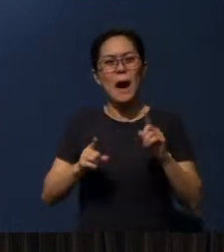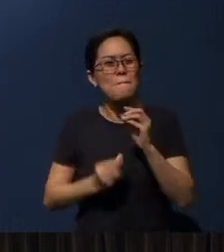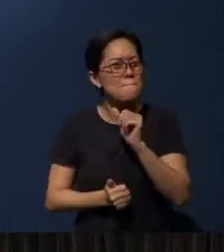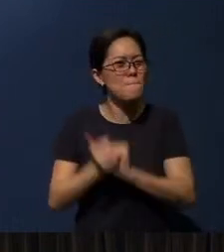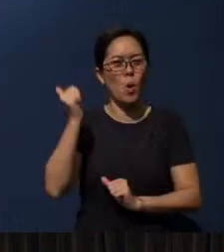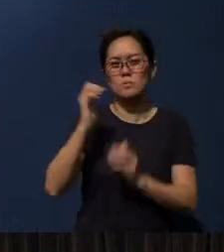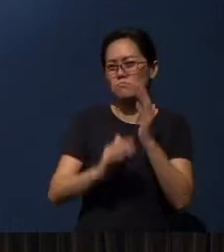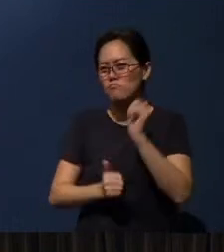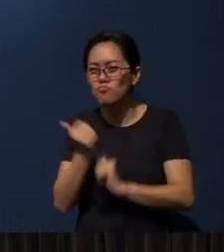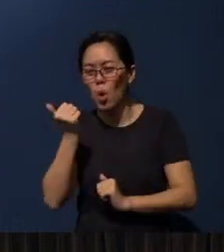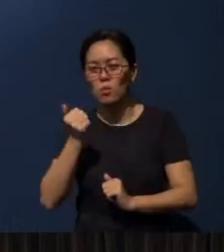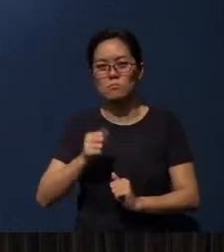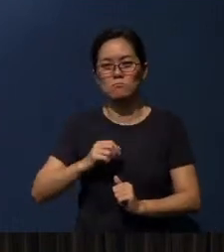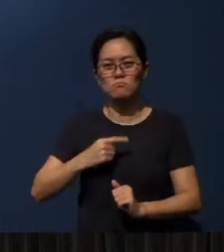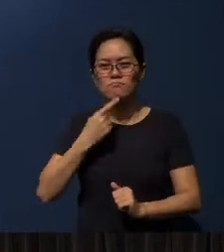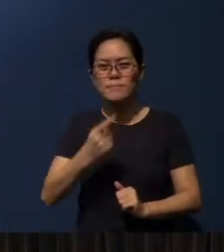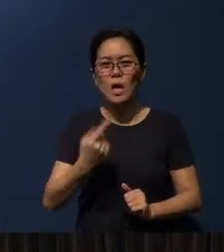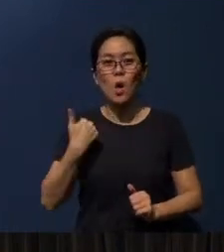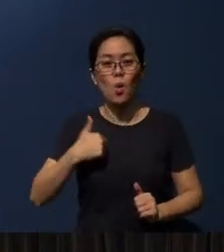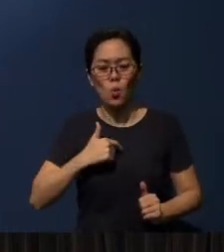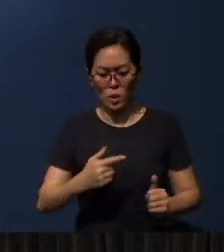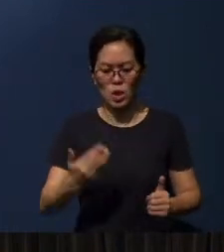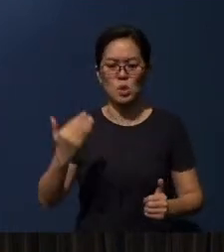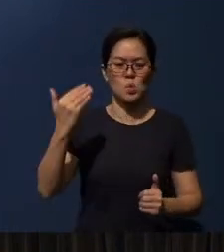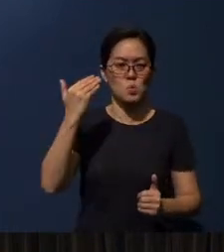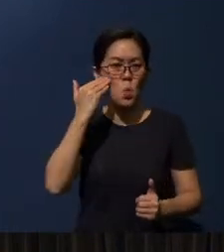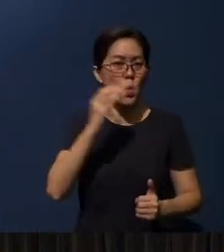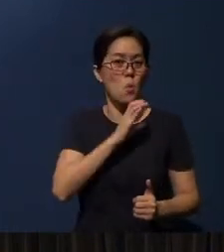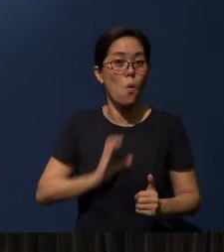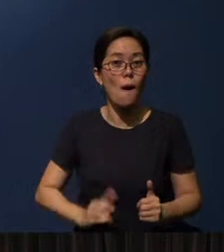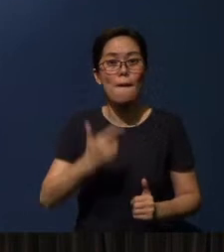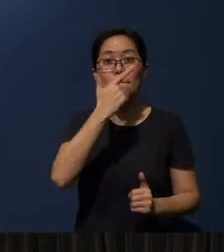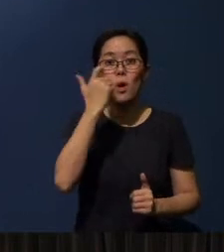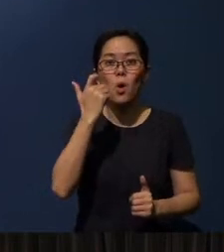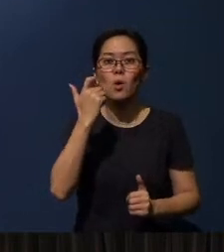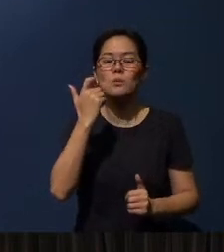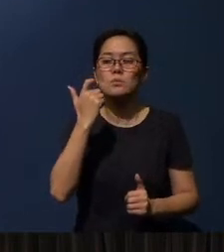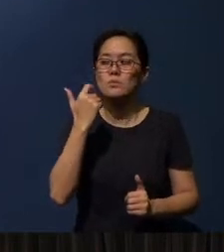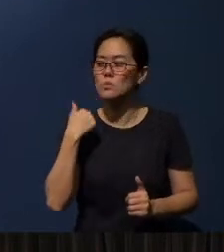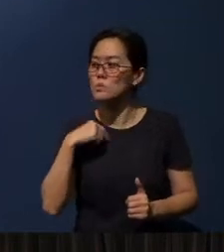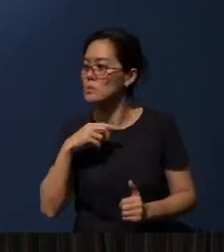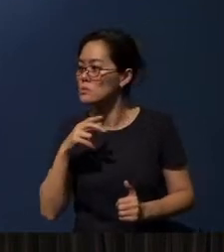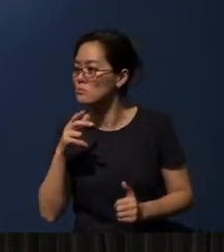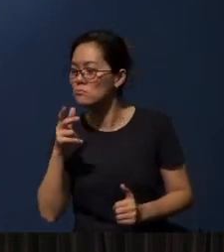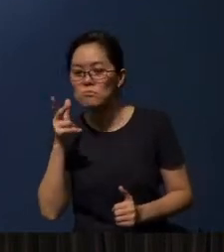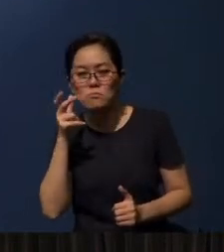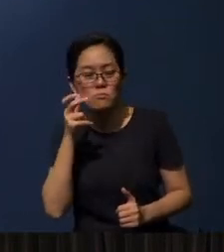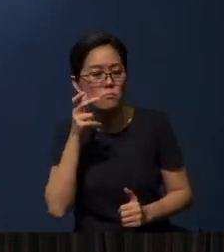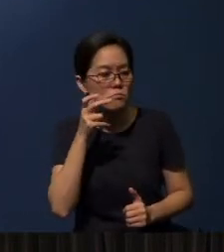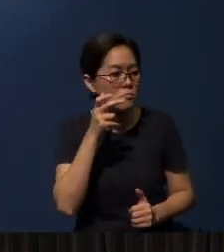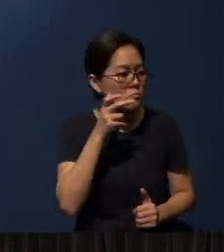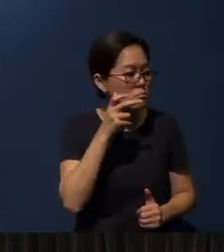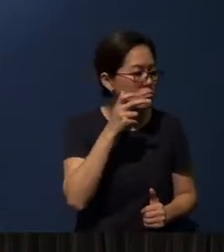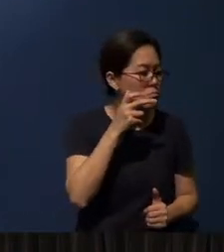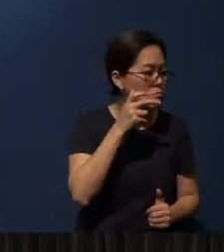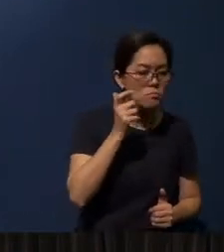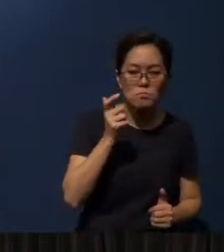would dare say that we come to know Christ because we hear, because we heard something